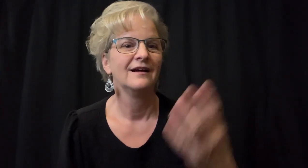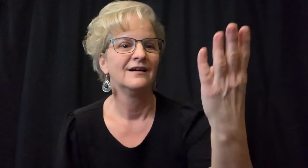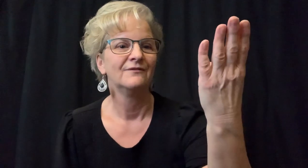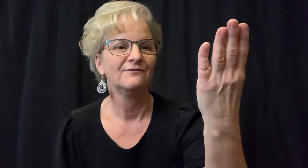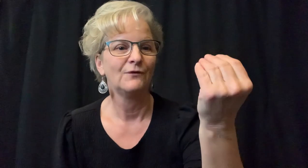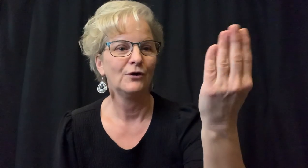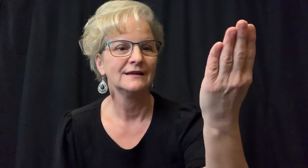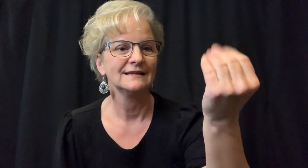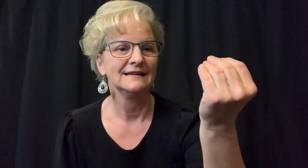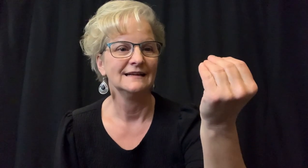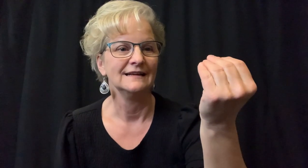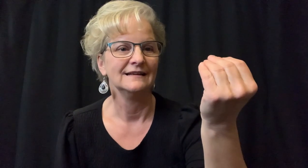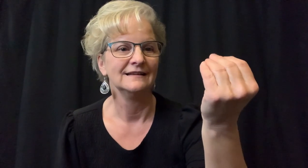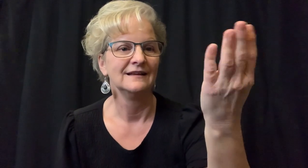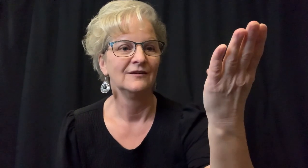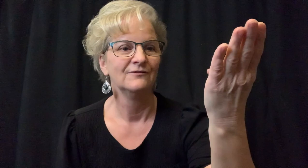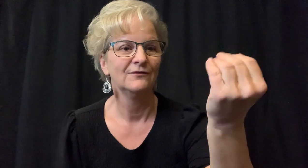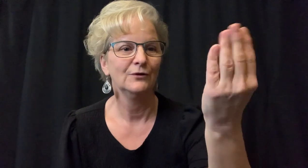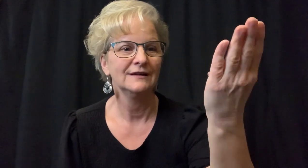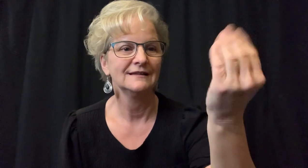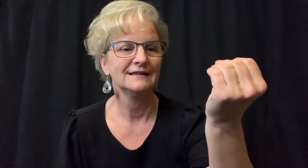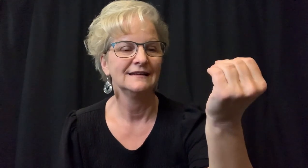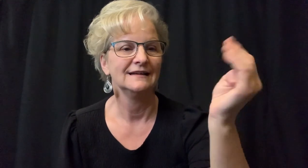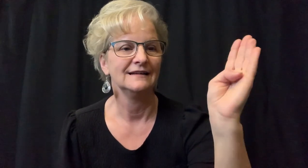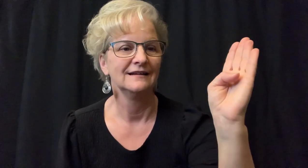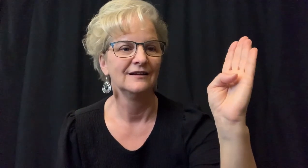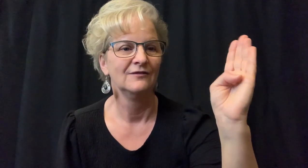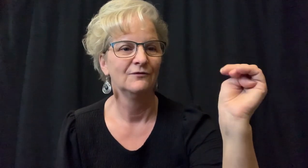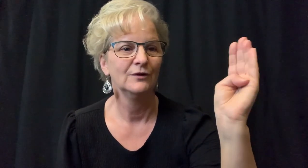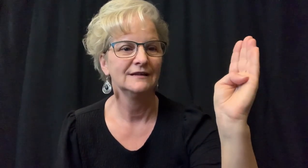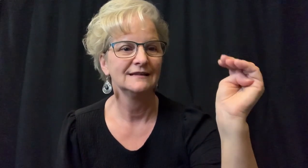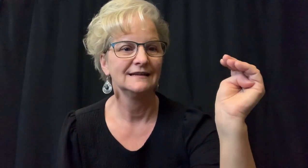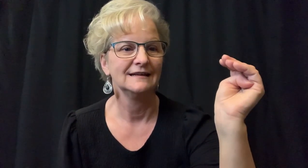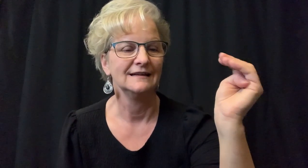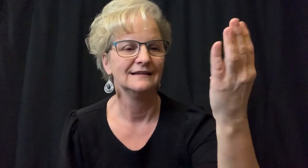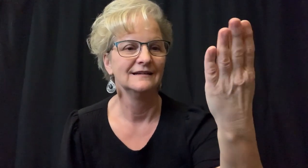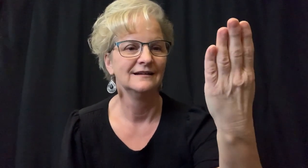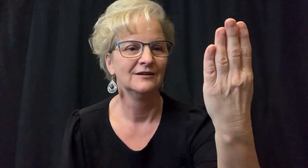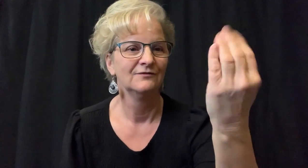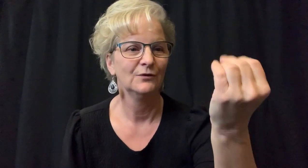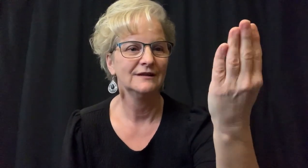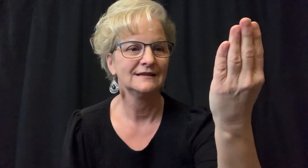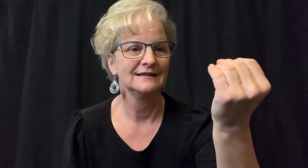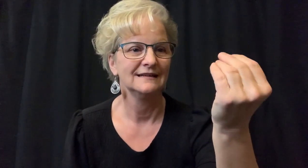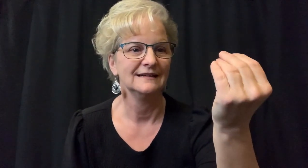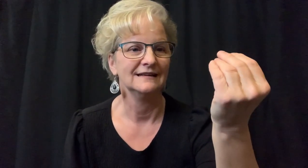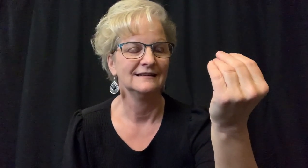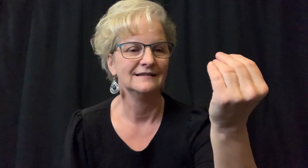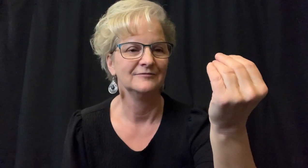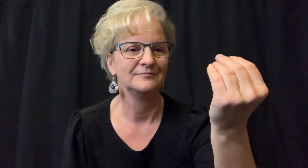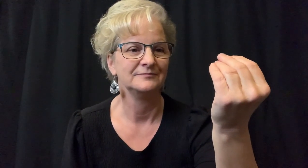Number "fourteen (14)".